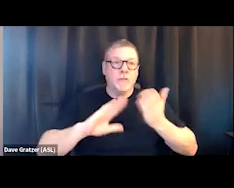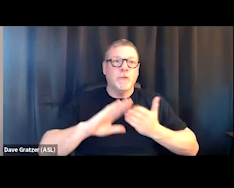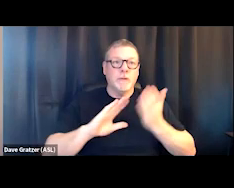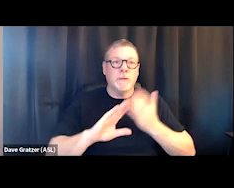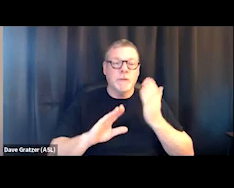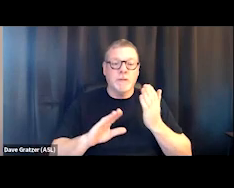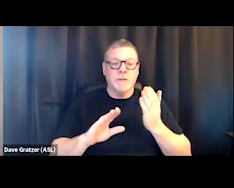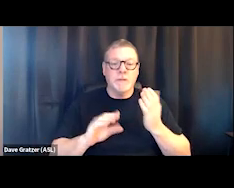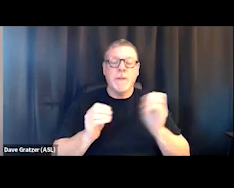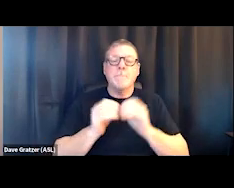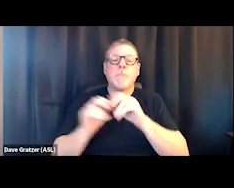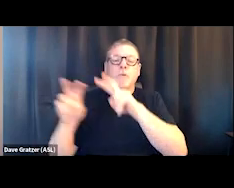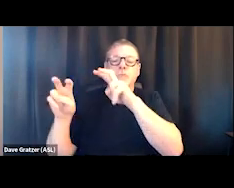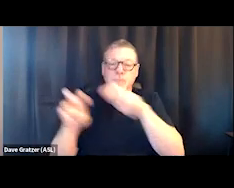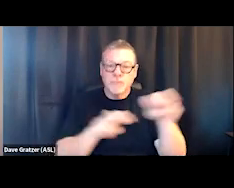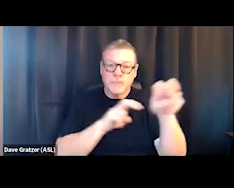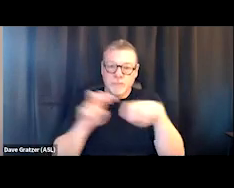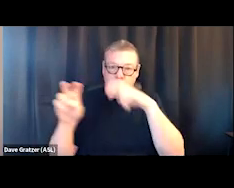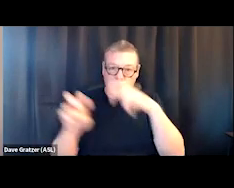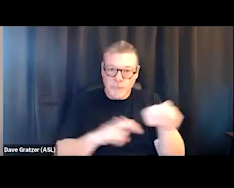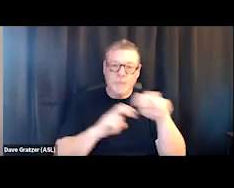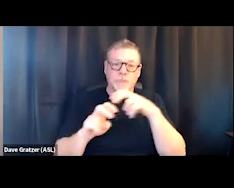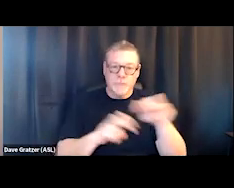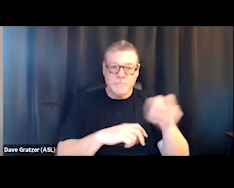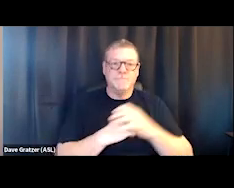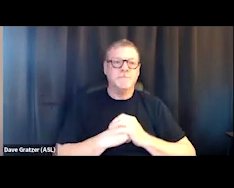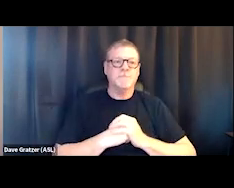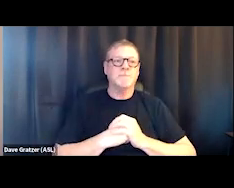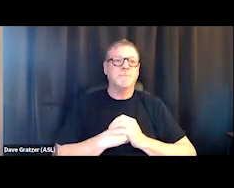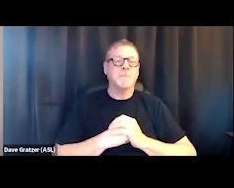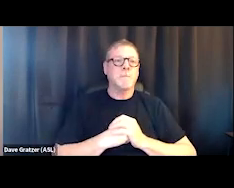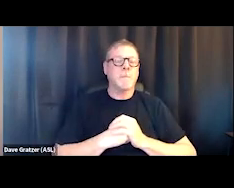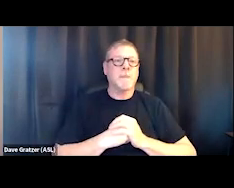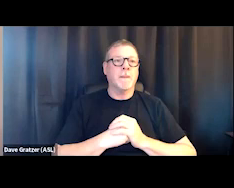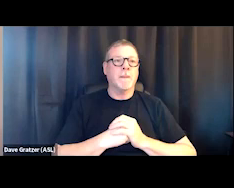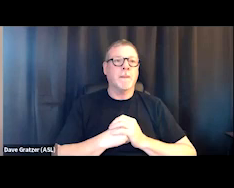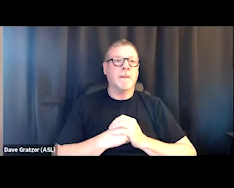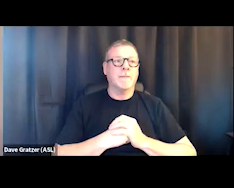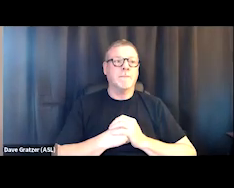as more of a transitional housing program. Anyway, what I needed to do